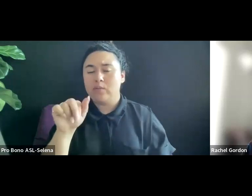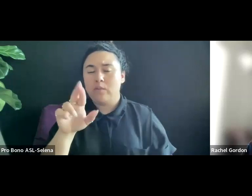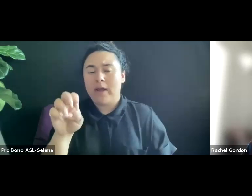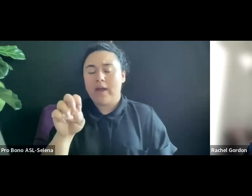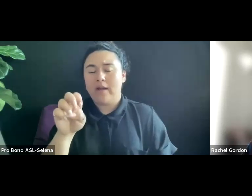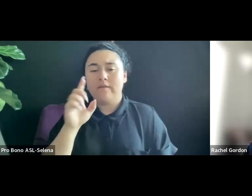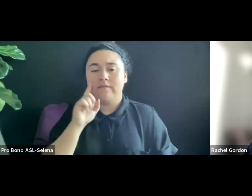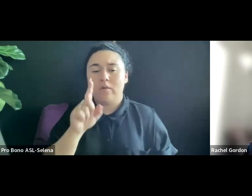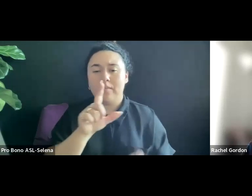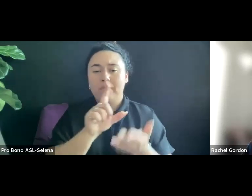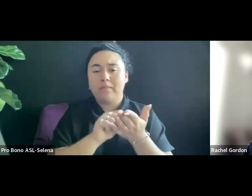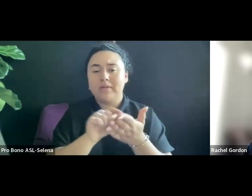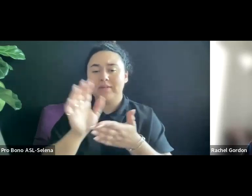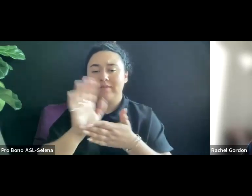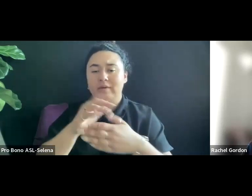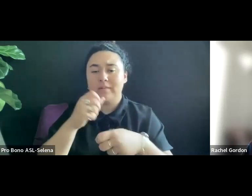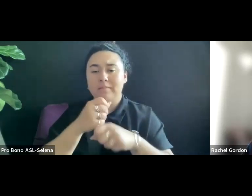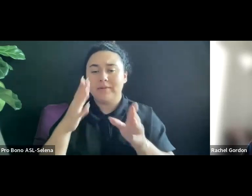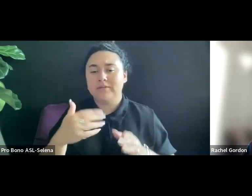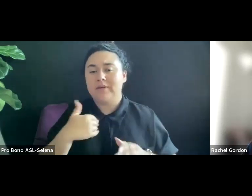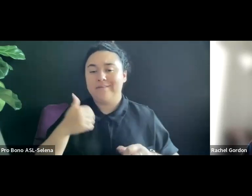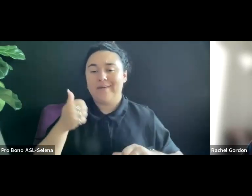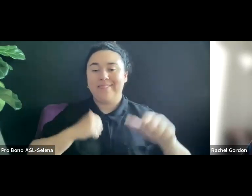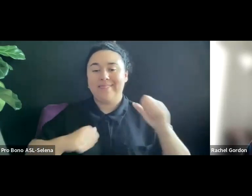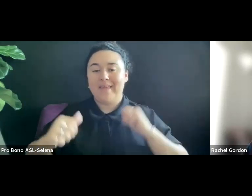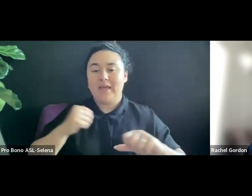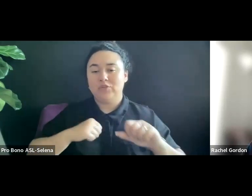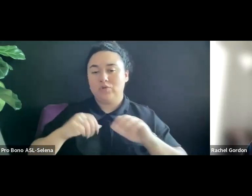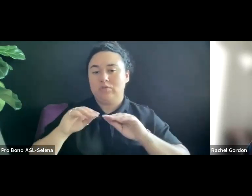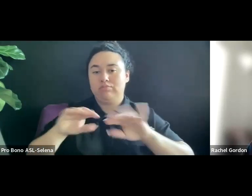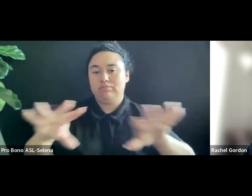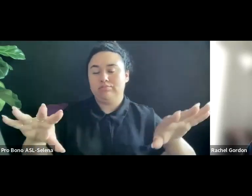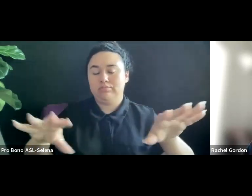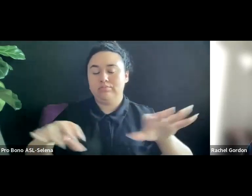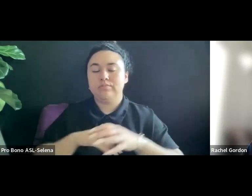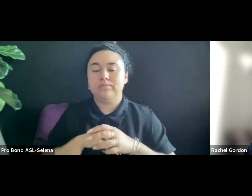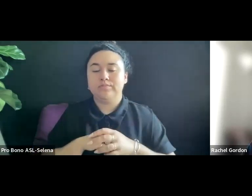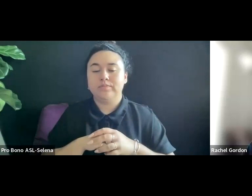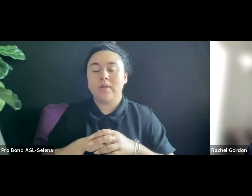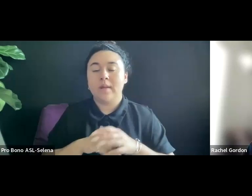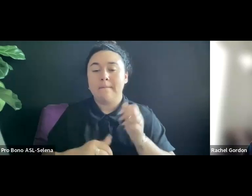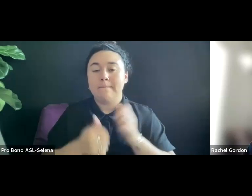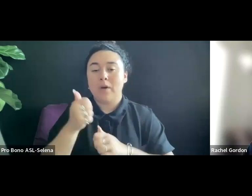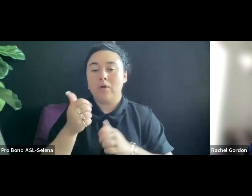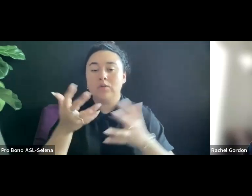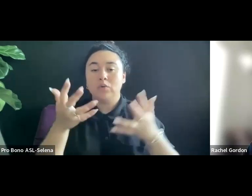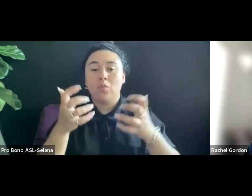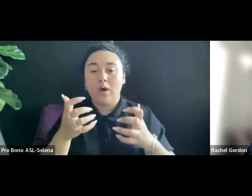THOSE THAT DO ARE MOST OFTEN SEEKING TO PARTICIPATE IN AWARDS PROGRAMS LIKE THE ACADEMY AWARDS WHICH